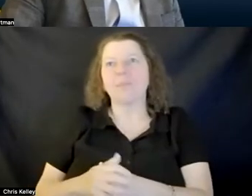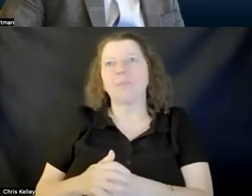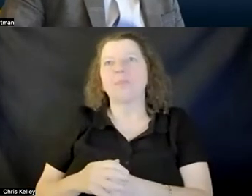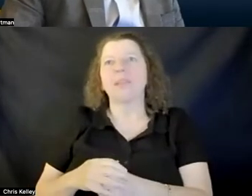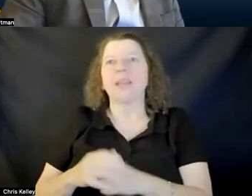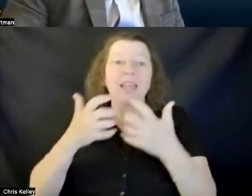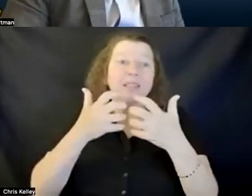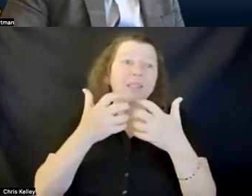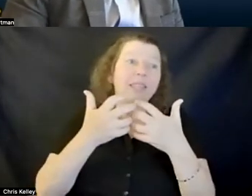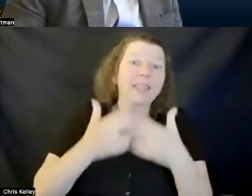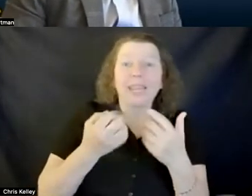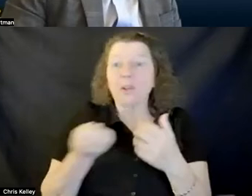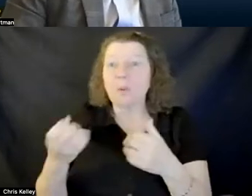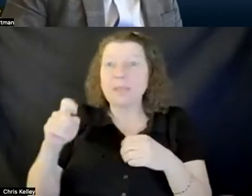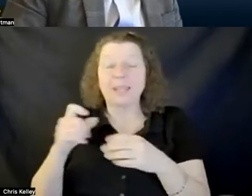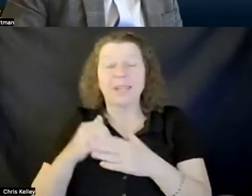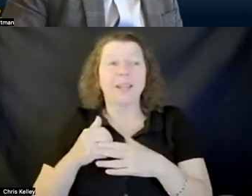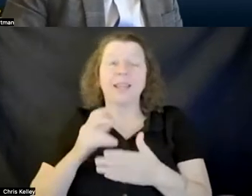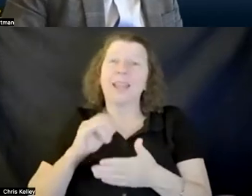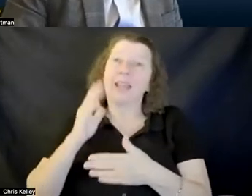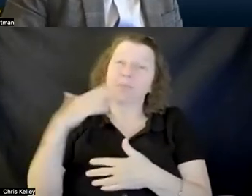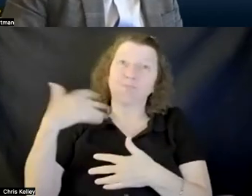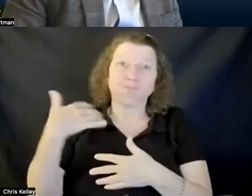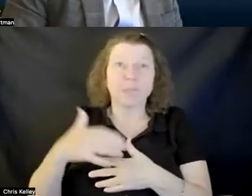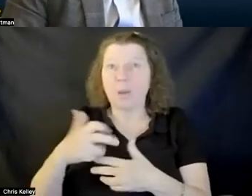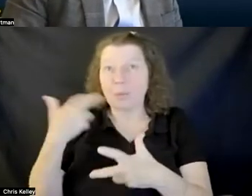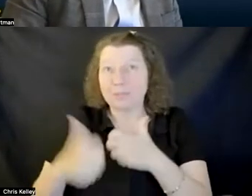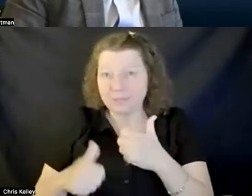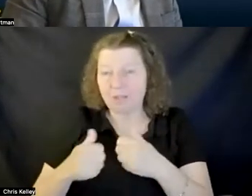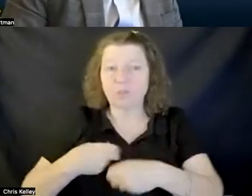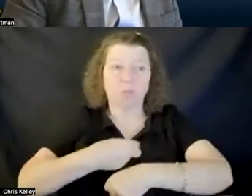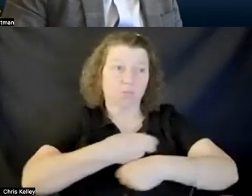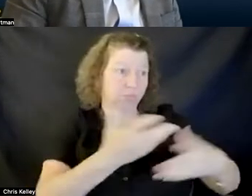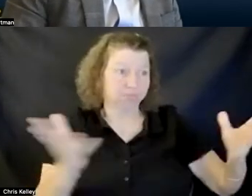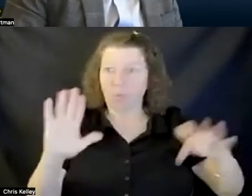recognize would otherwise not have been possible but once you know once we had that established um